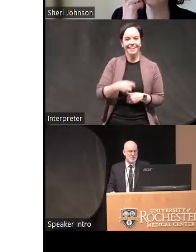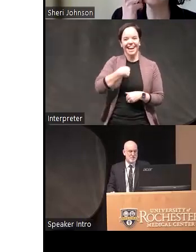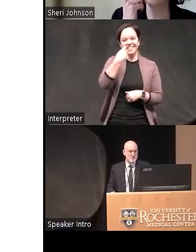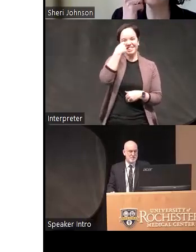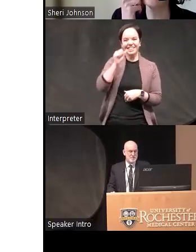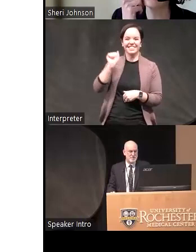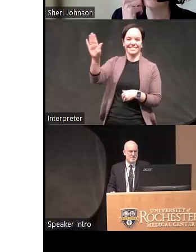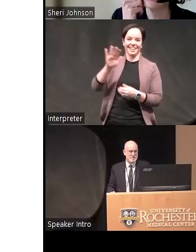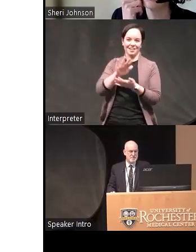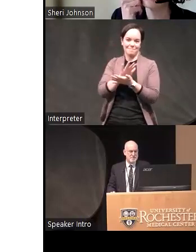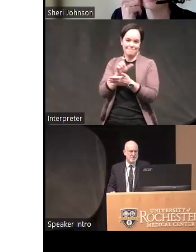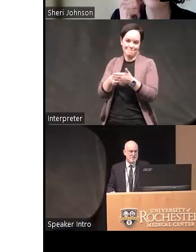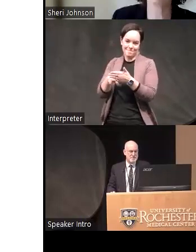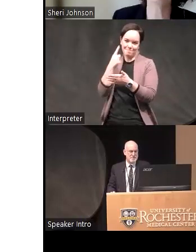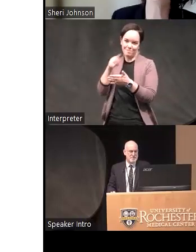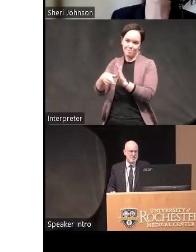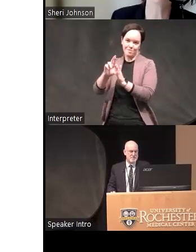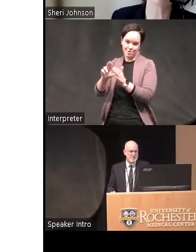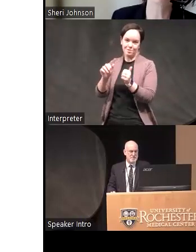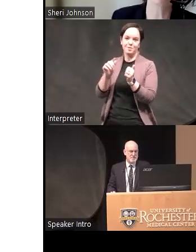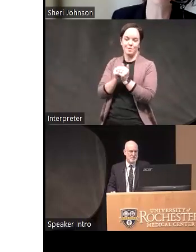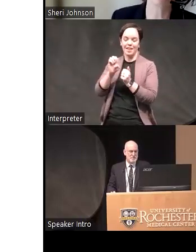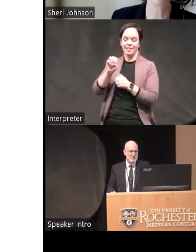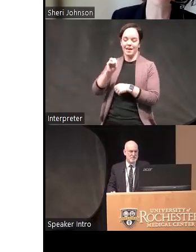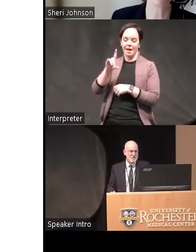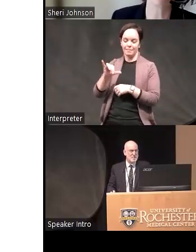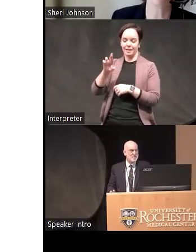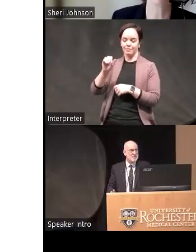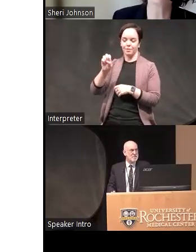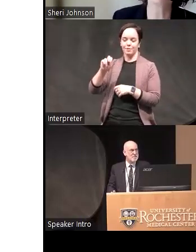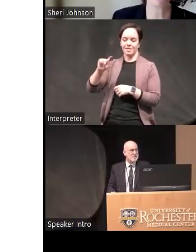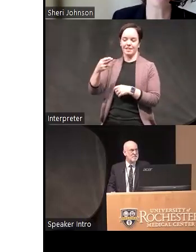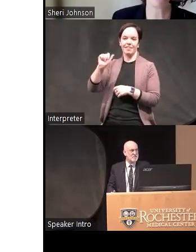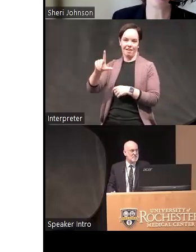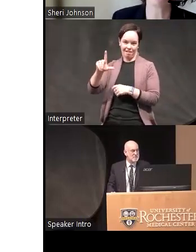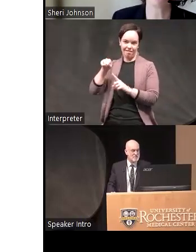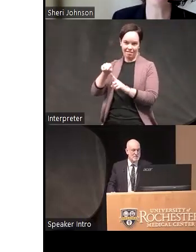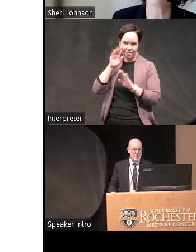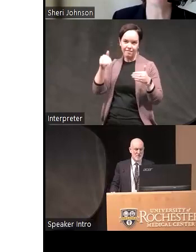review uh with Emily Rosenthal one of Steve Hinshaw students focused on ADHD and emotion